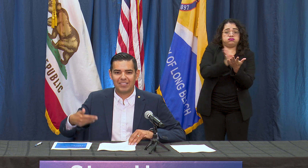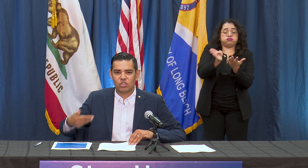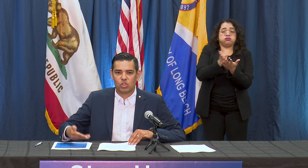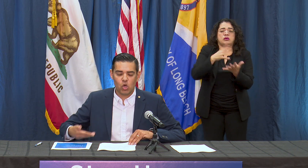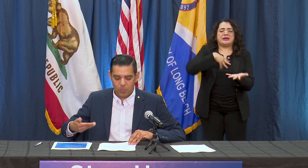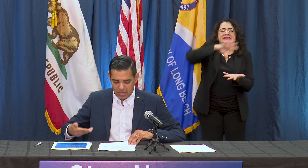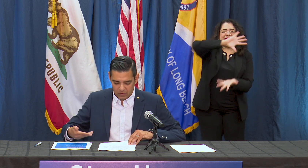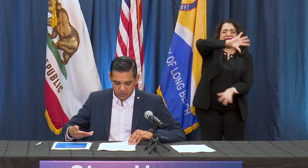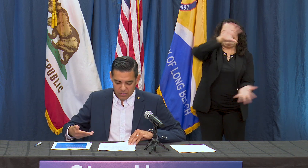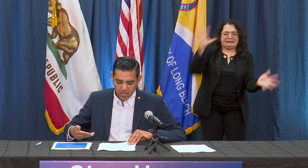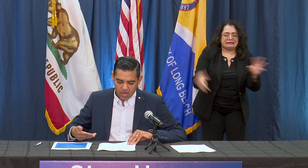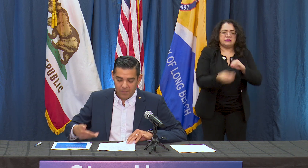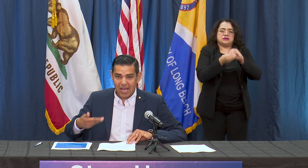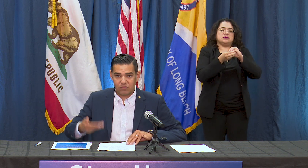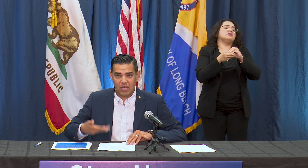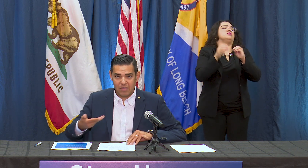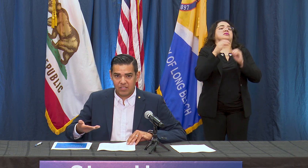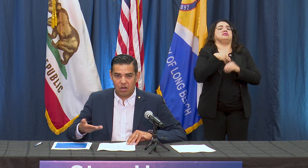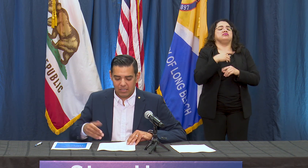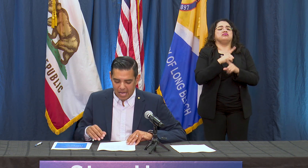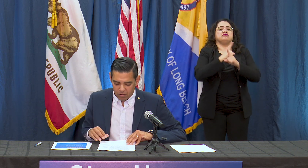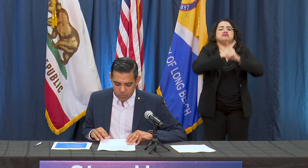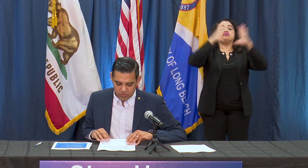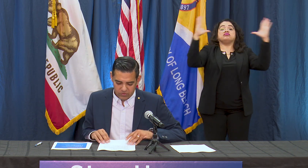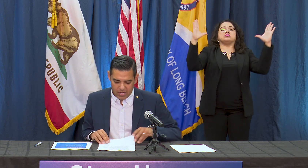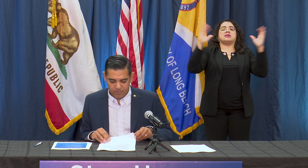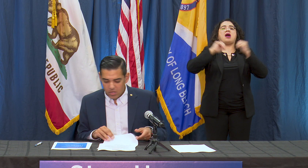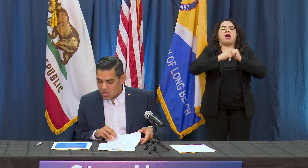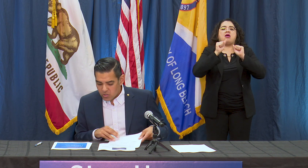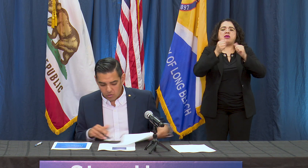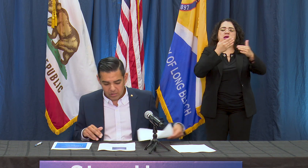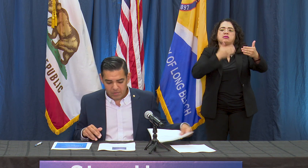additional openings as they are allowed through the state so let me